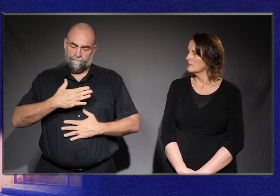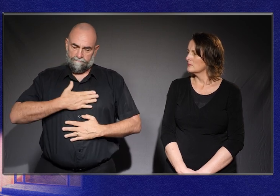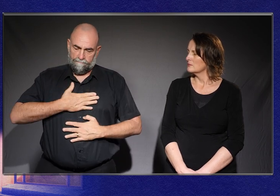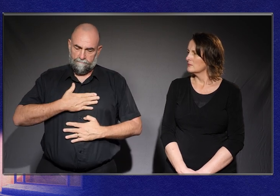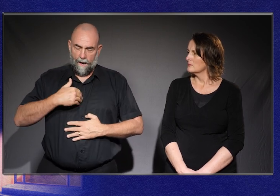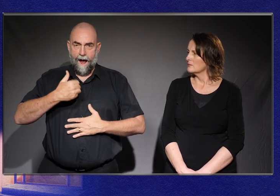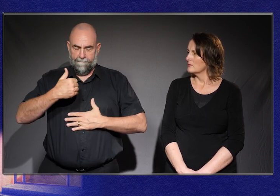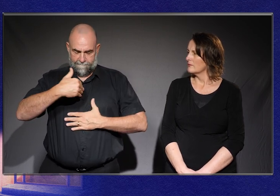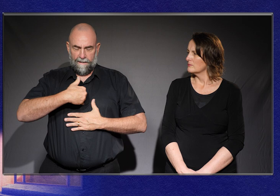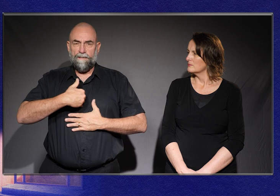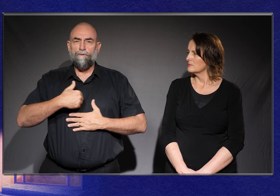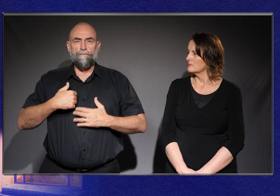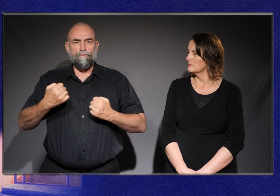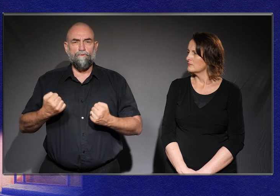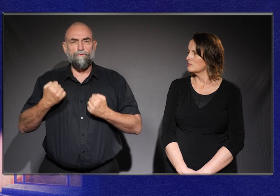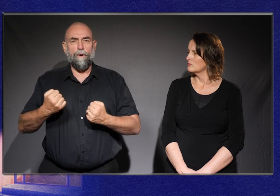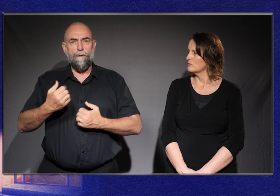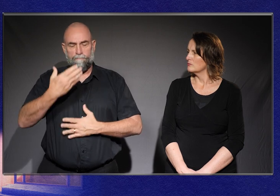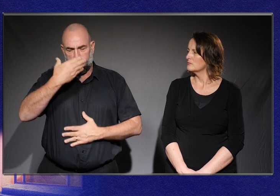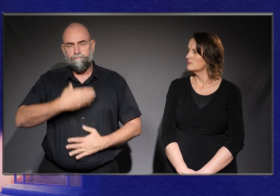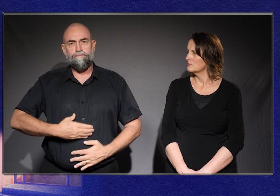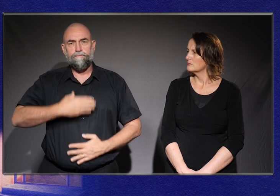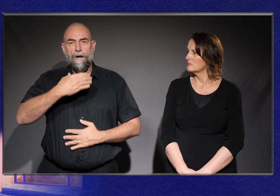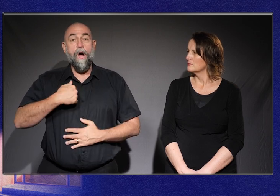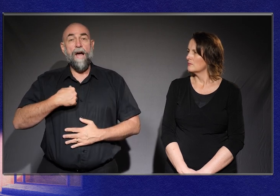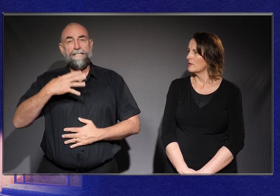I know, there's something stronger here. I've just got to get here.